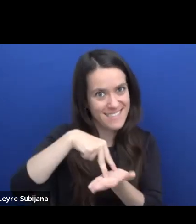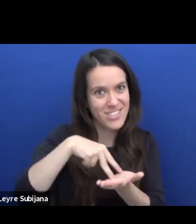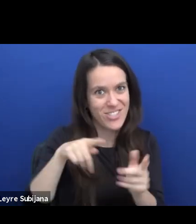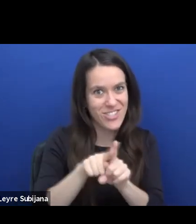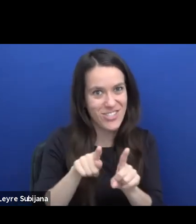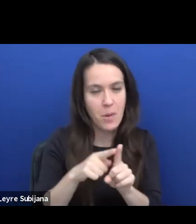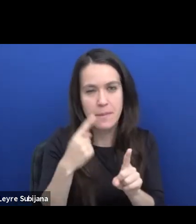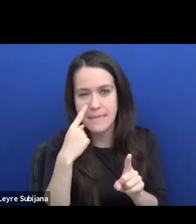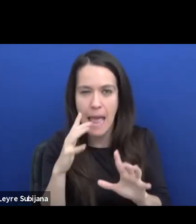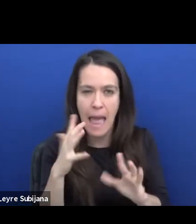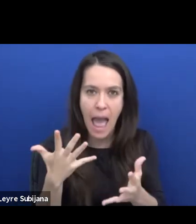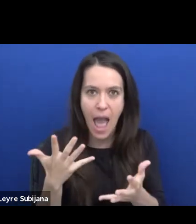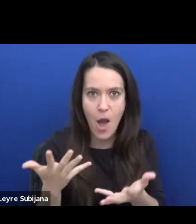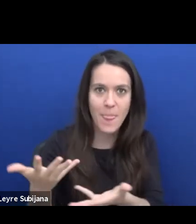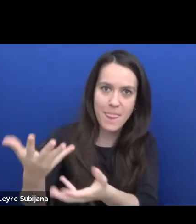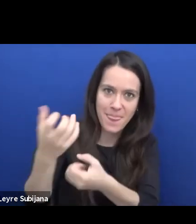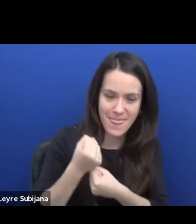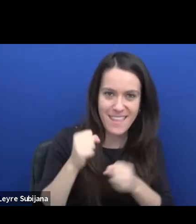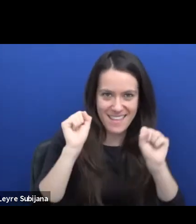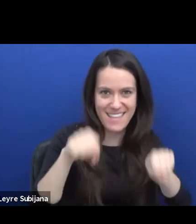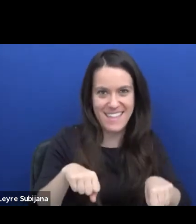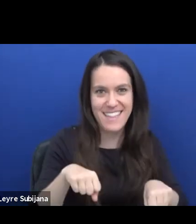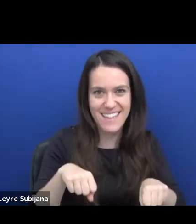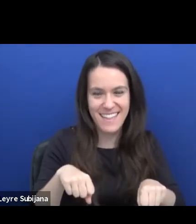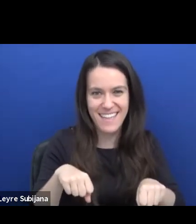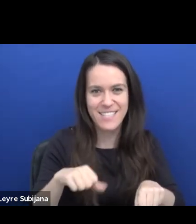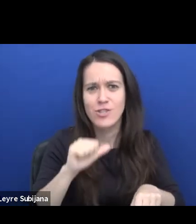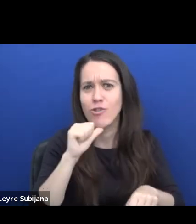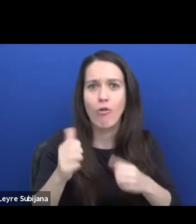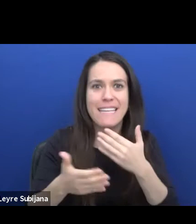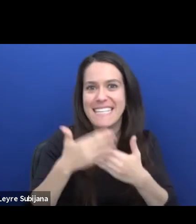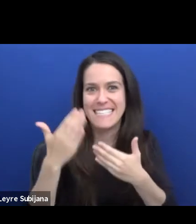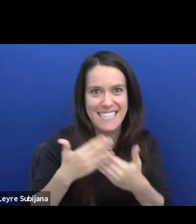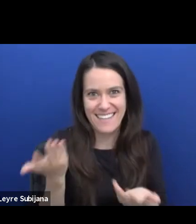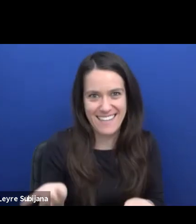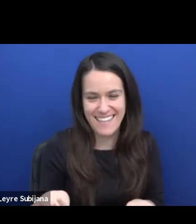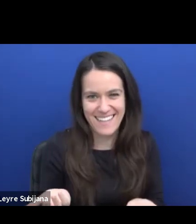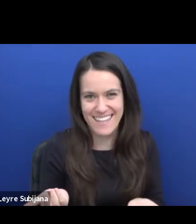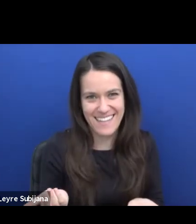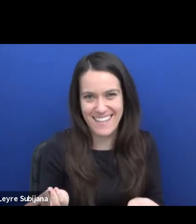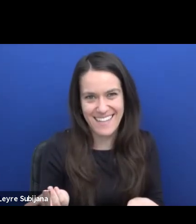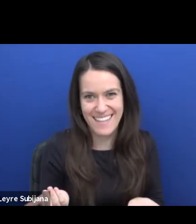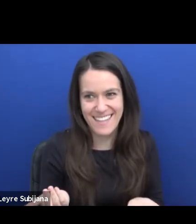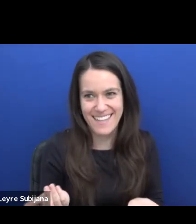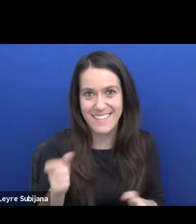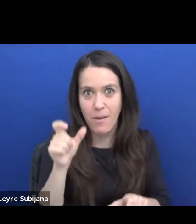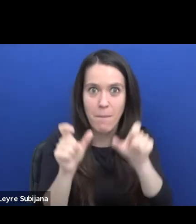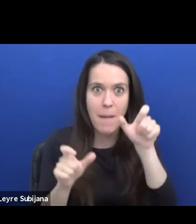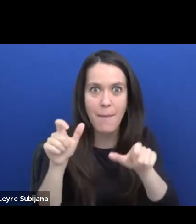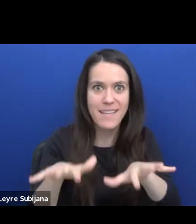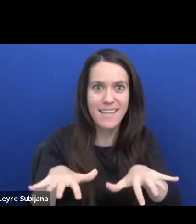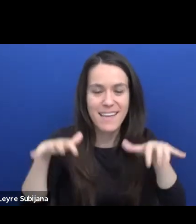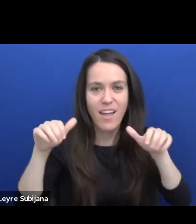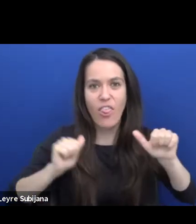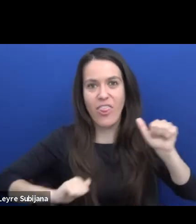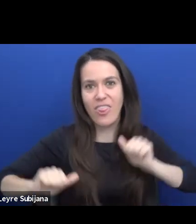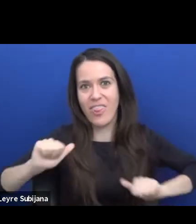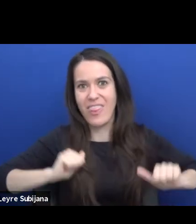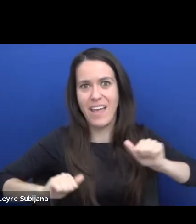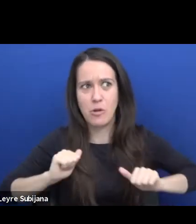because it's not so easy in the public theatre that people can actually go on stage